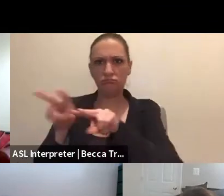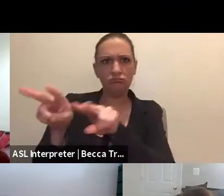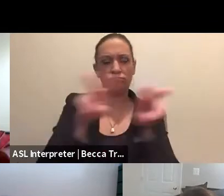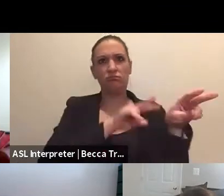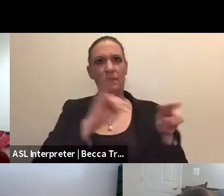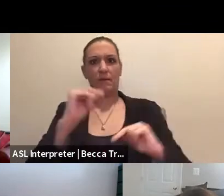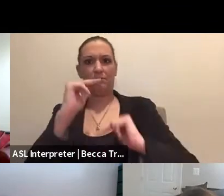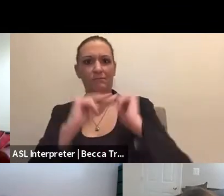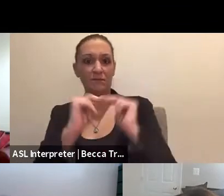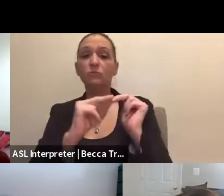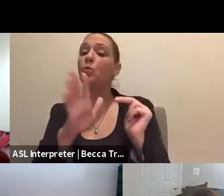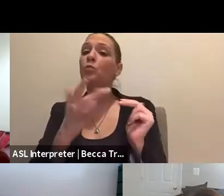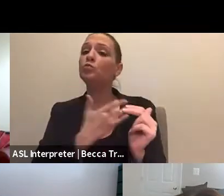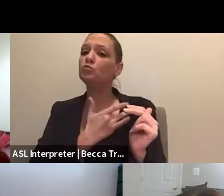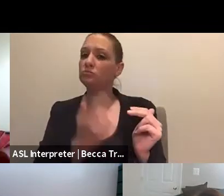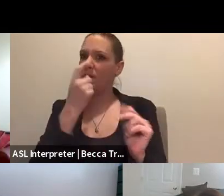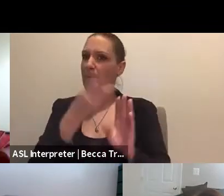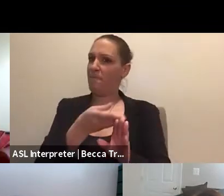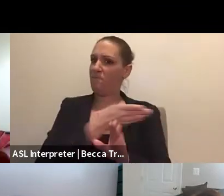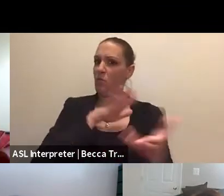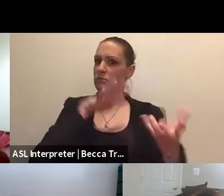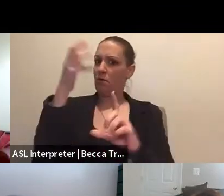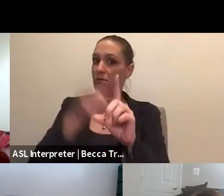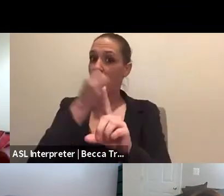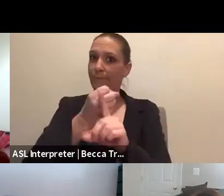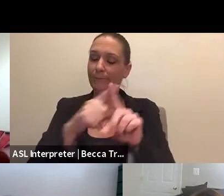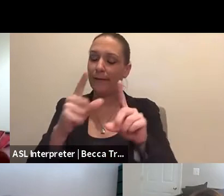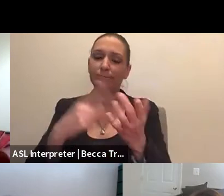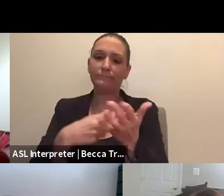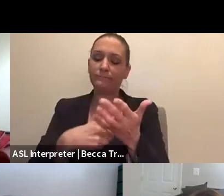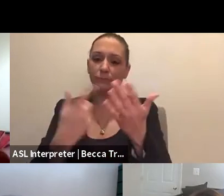usually, before a disaster but sometimes not. It depends on where we're told